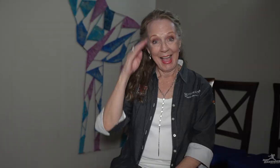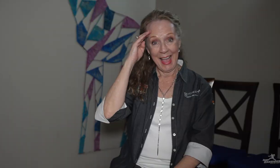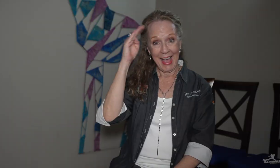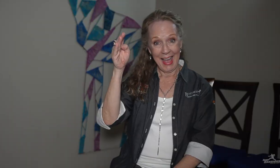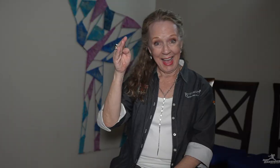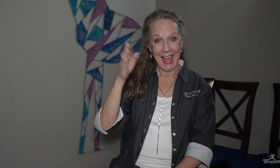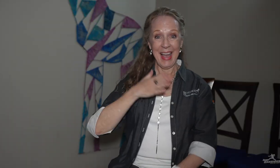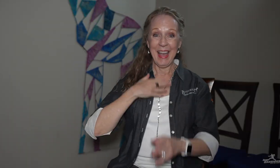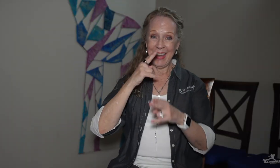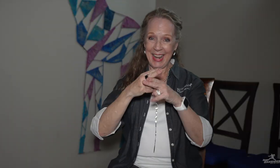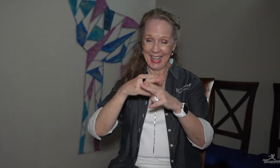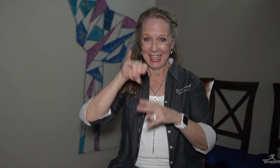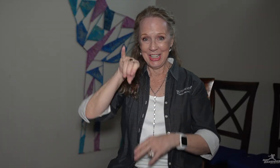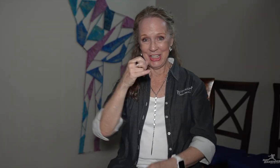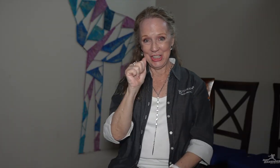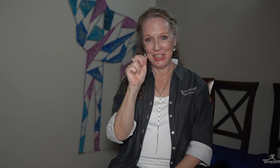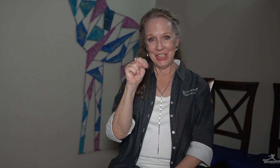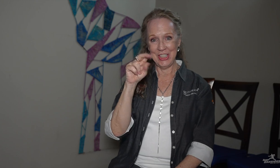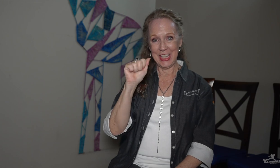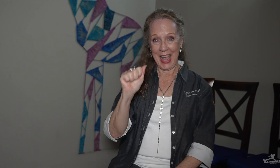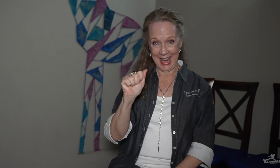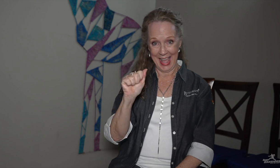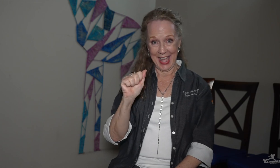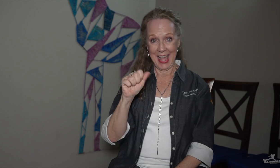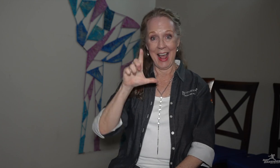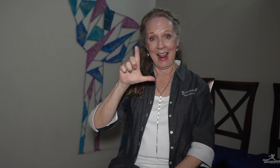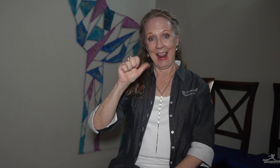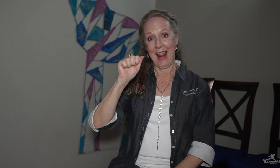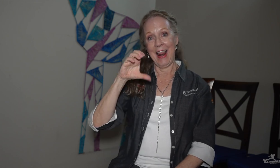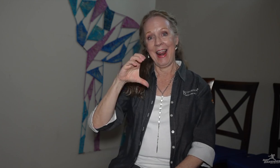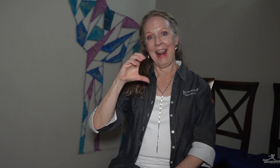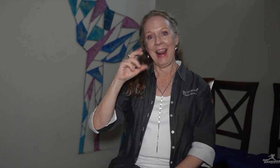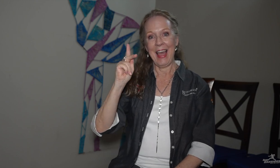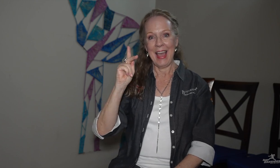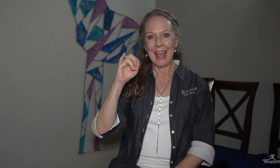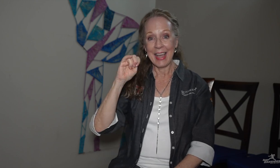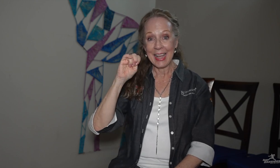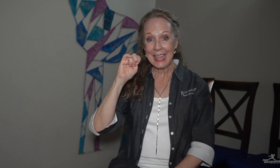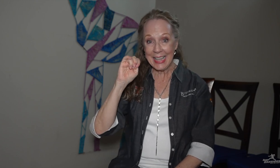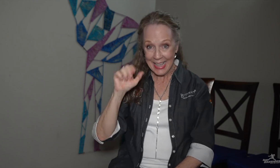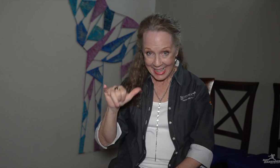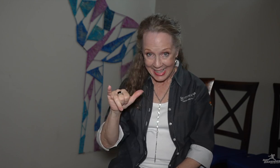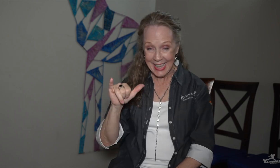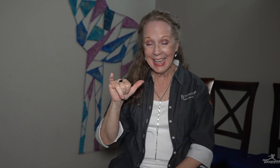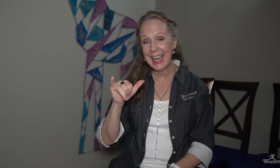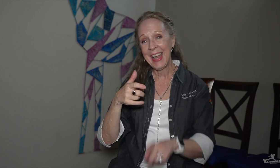Hello! My name is Jana Lackey.